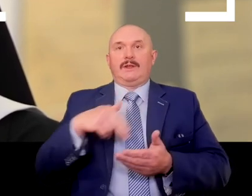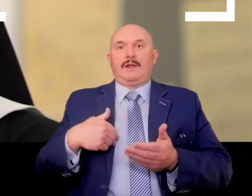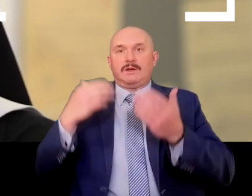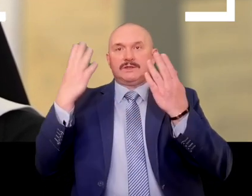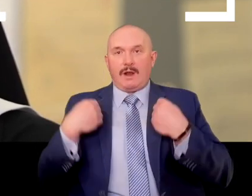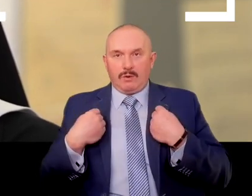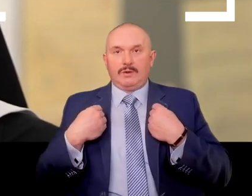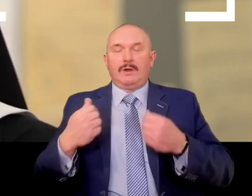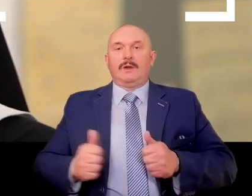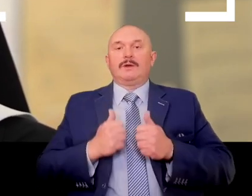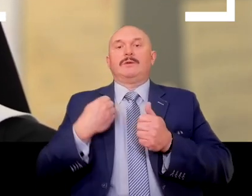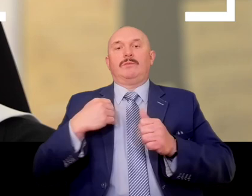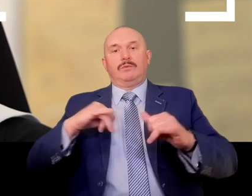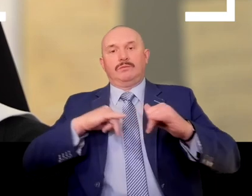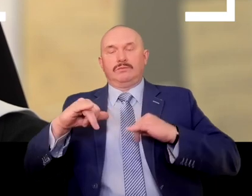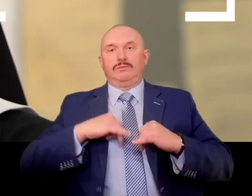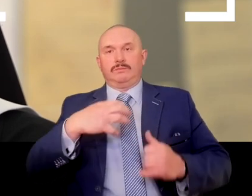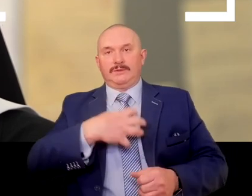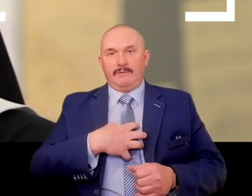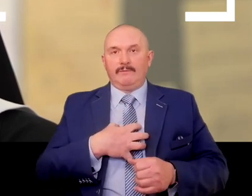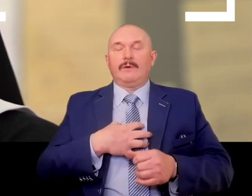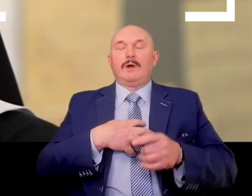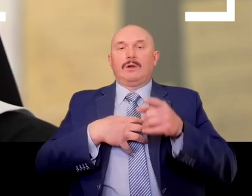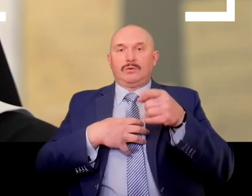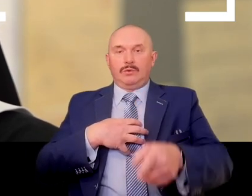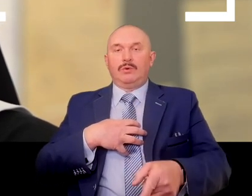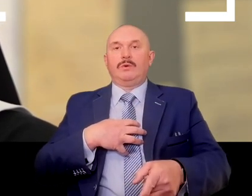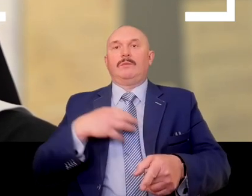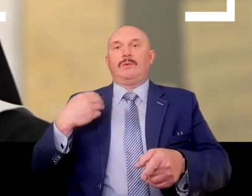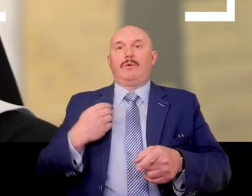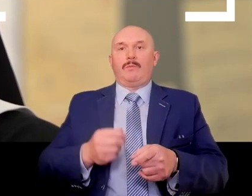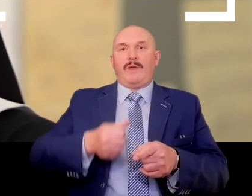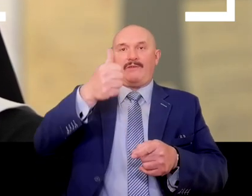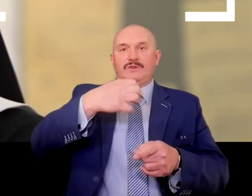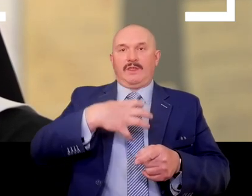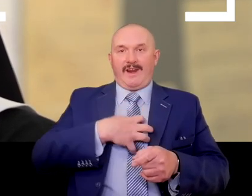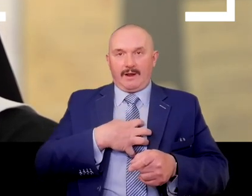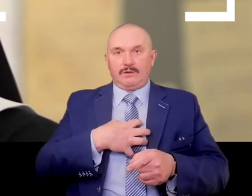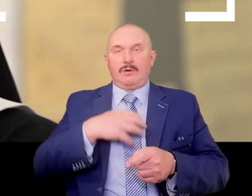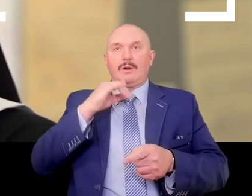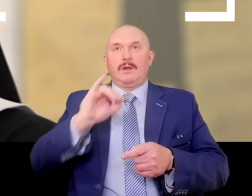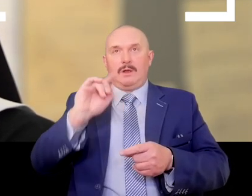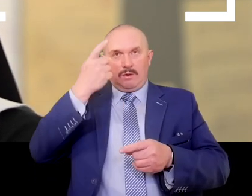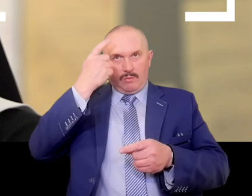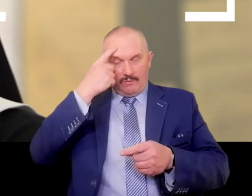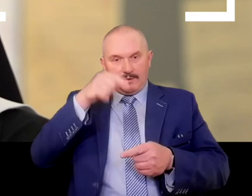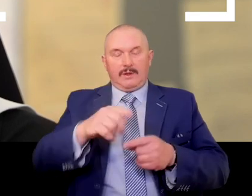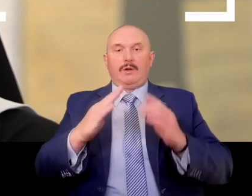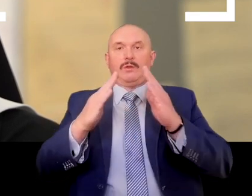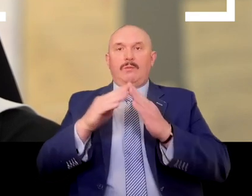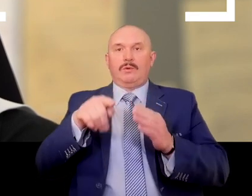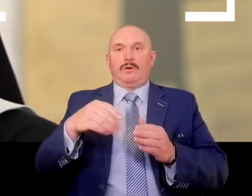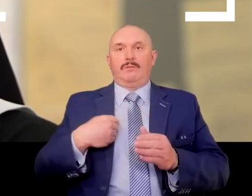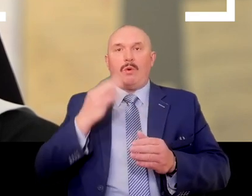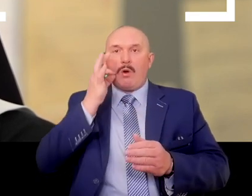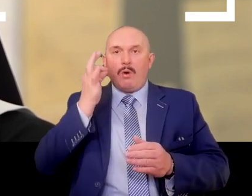The superiors agreed and as the first Sister Principal and House Superior Sister Alicja Kotowska was appointed